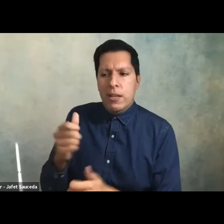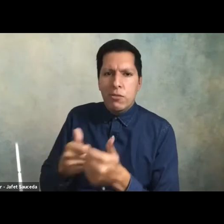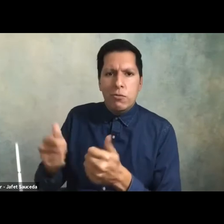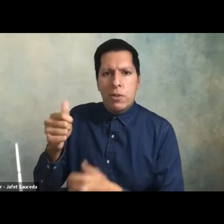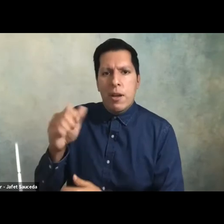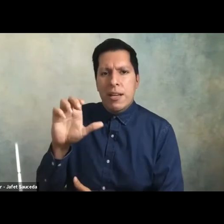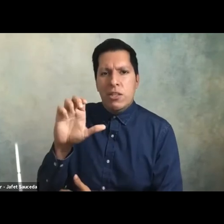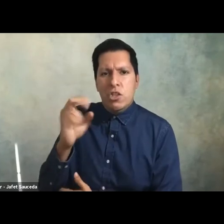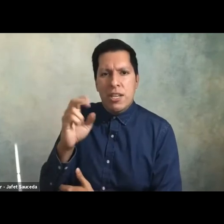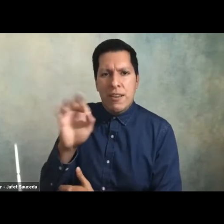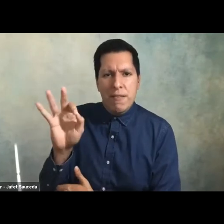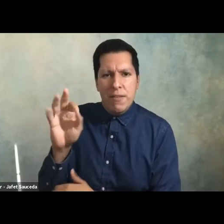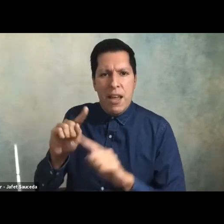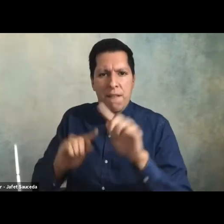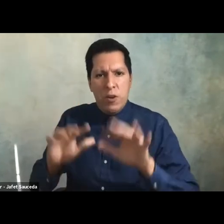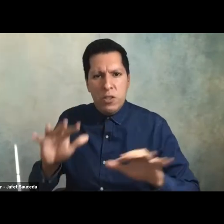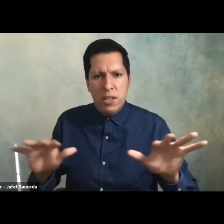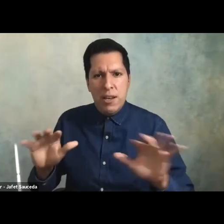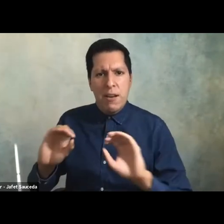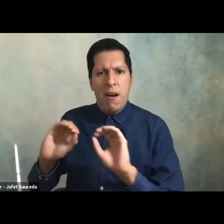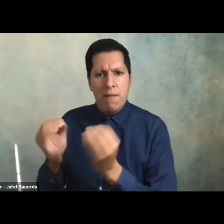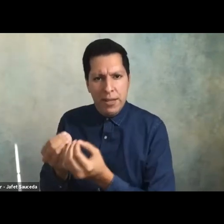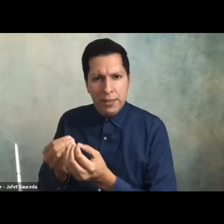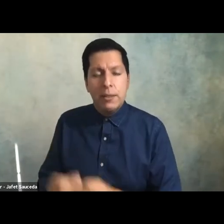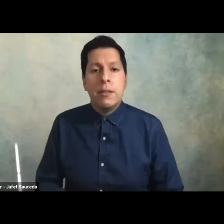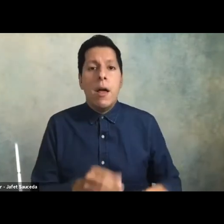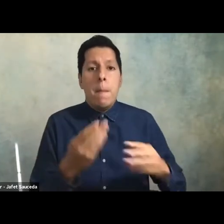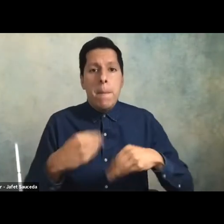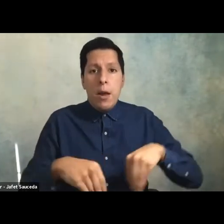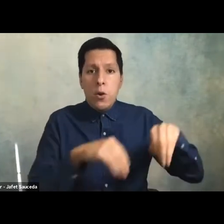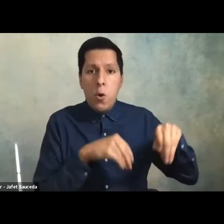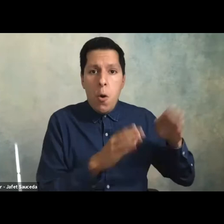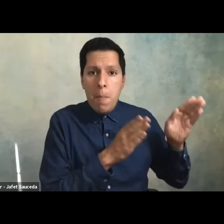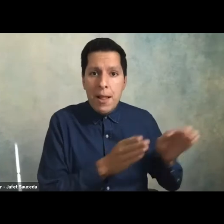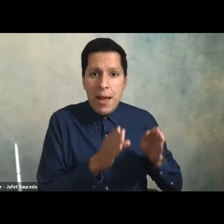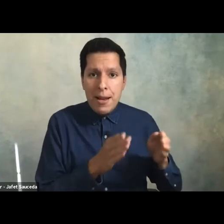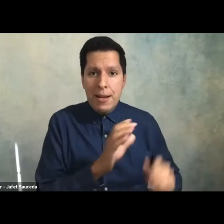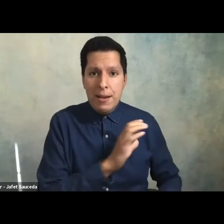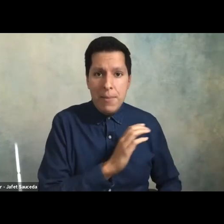and of course our matador success series planning committee and the university student union this